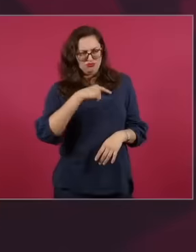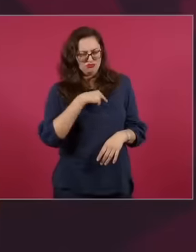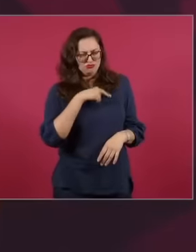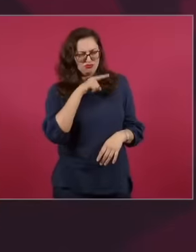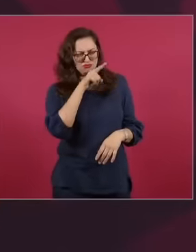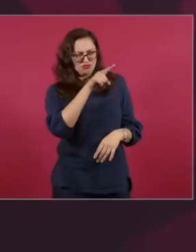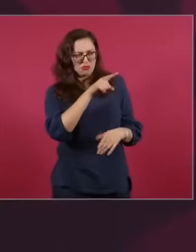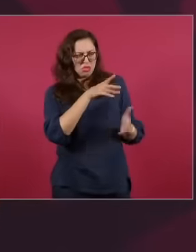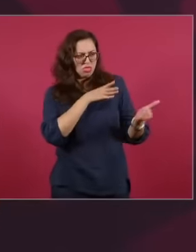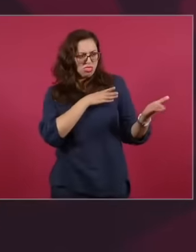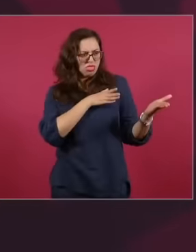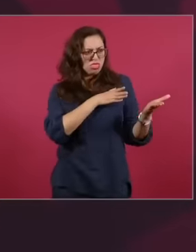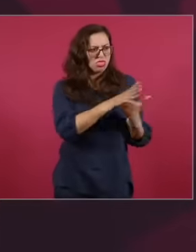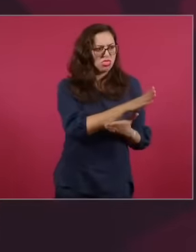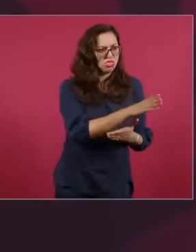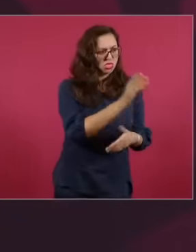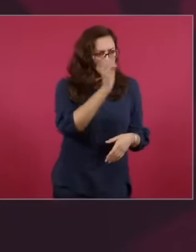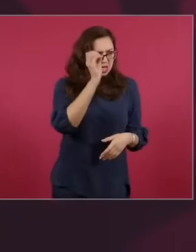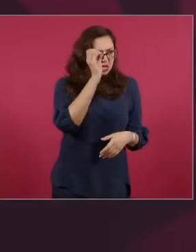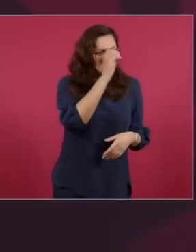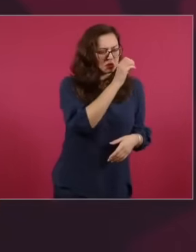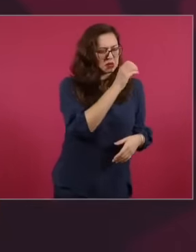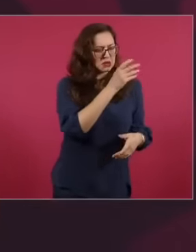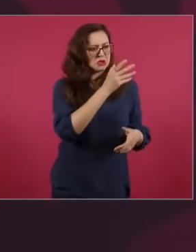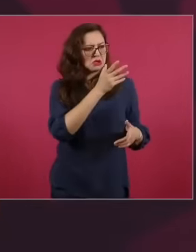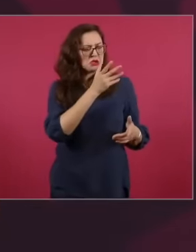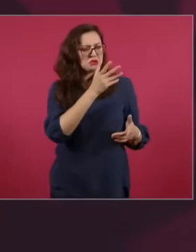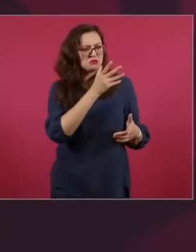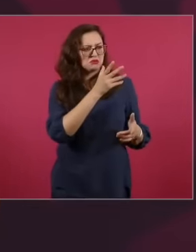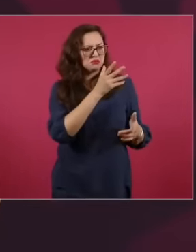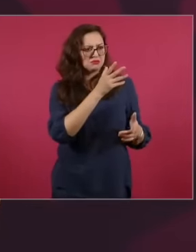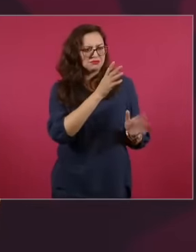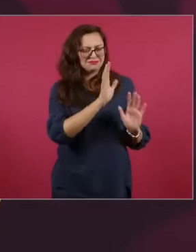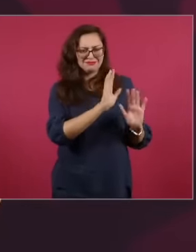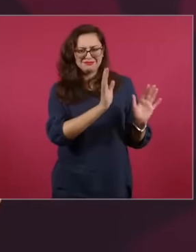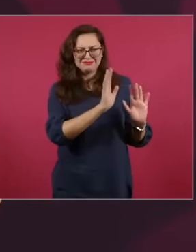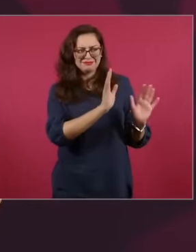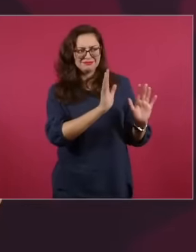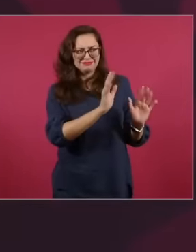of all the peoples and governments of the world. We are not